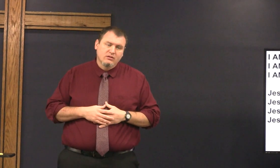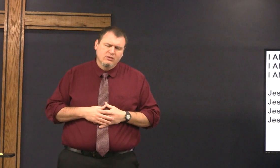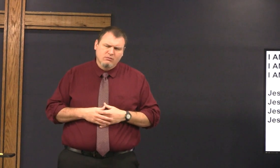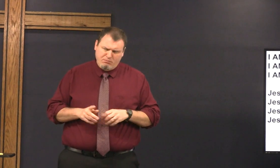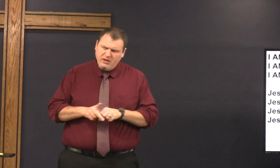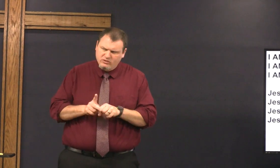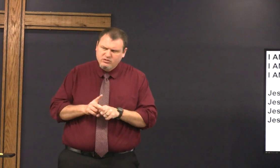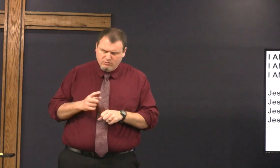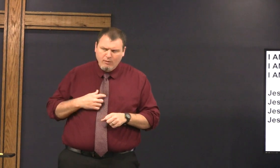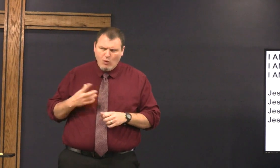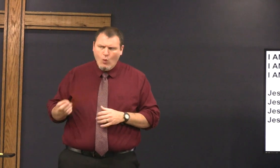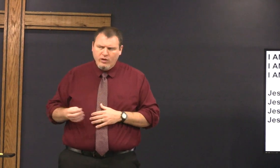and Jesus said I'm going